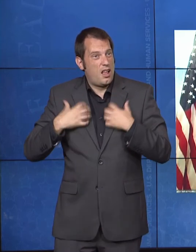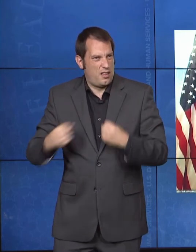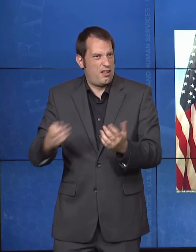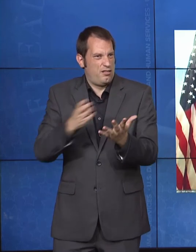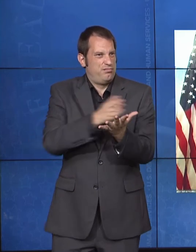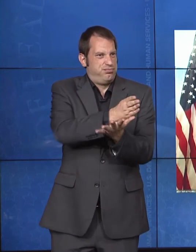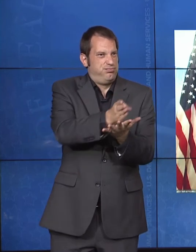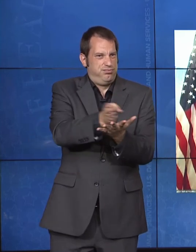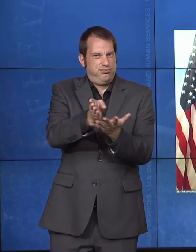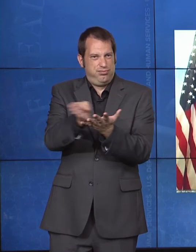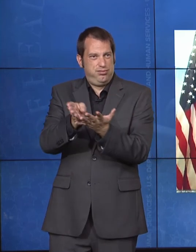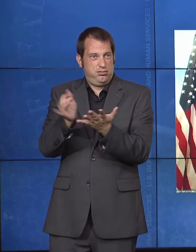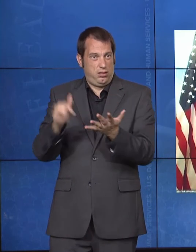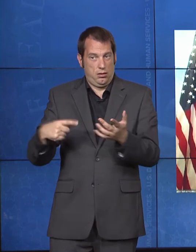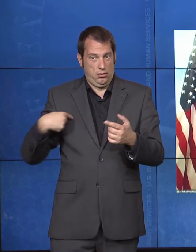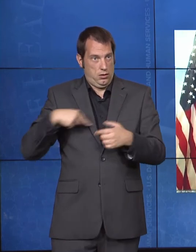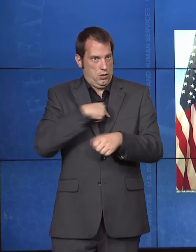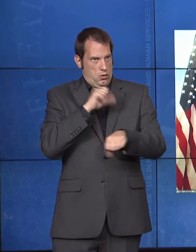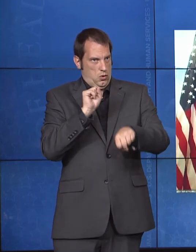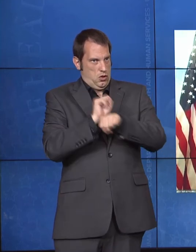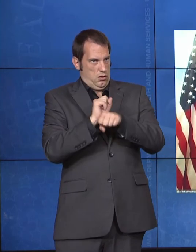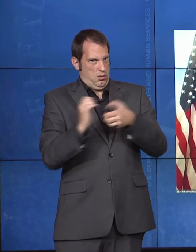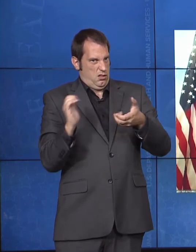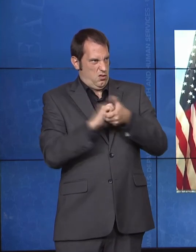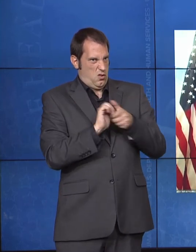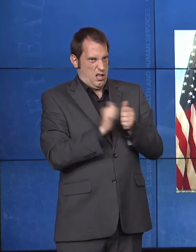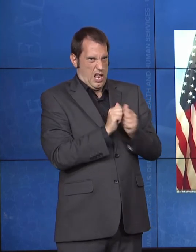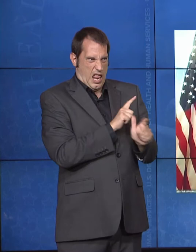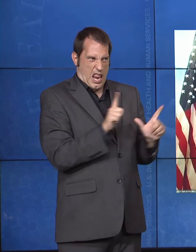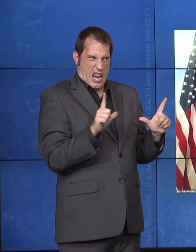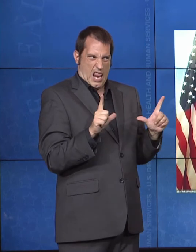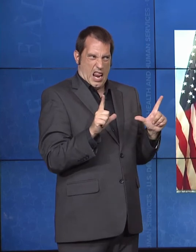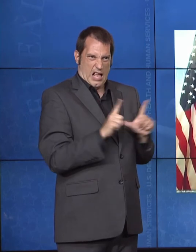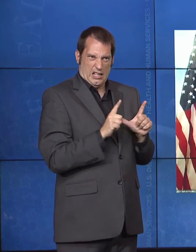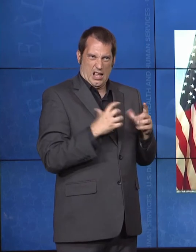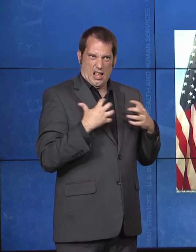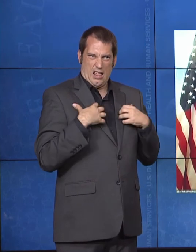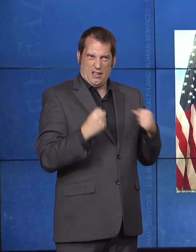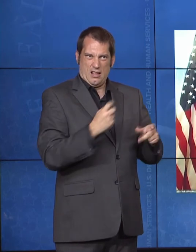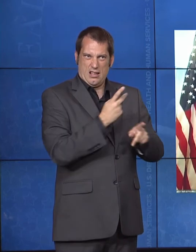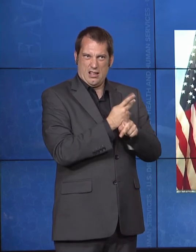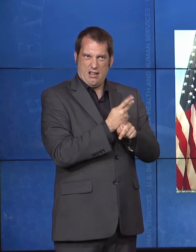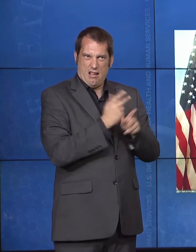to offer patients increased access to quality care. CHAP's a proven model. It's been in